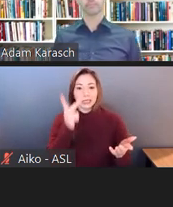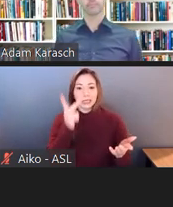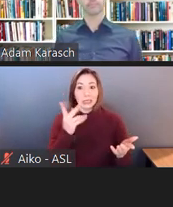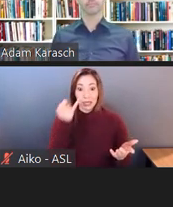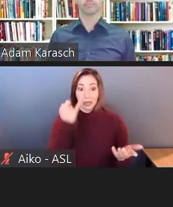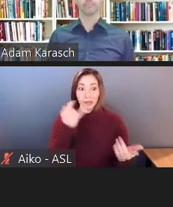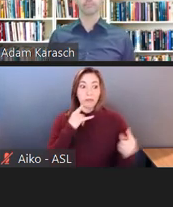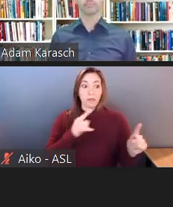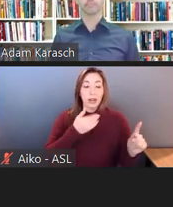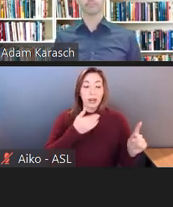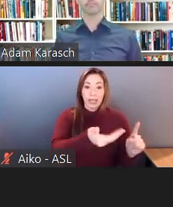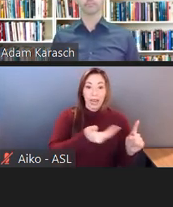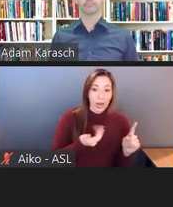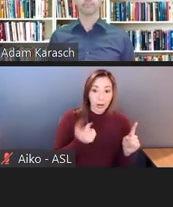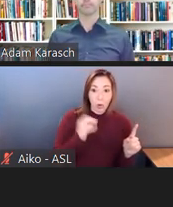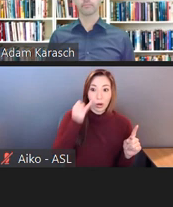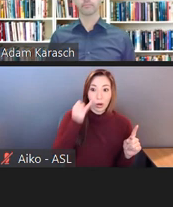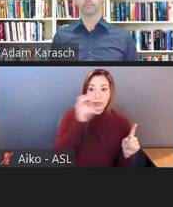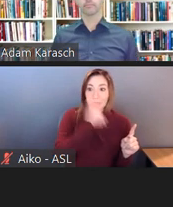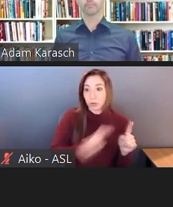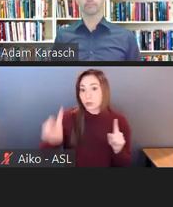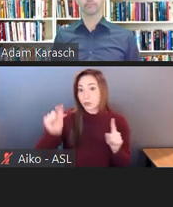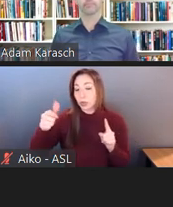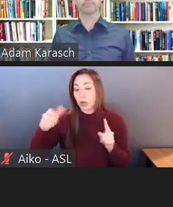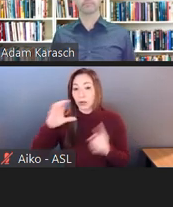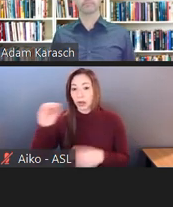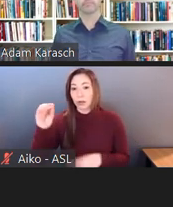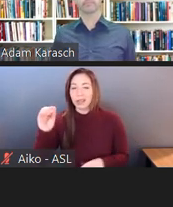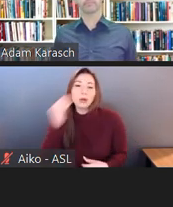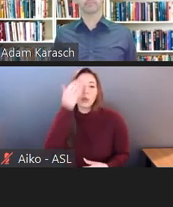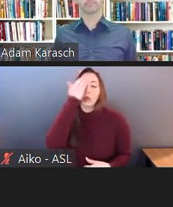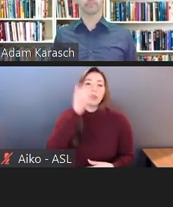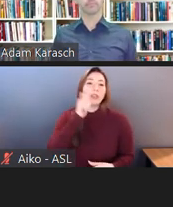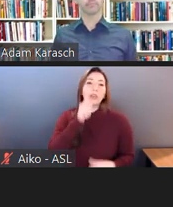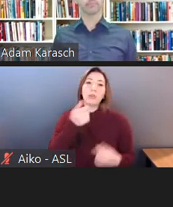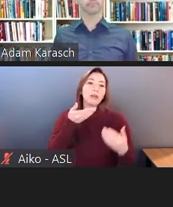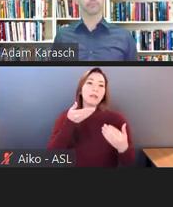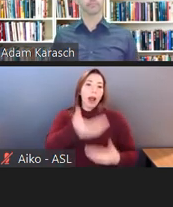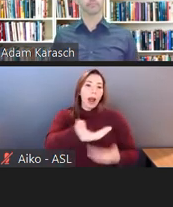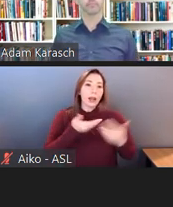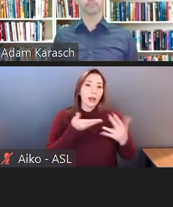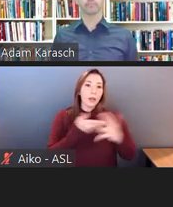You know, they weren't hired by the company ultimately. That's also very typical.